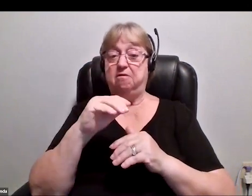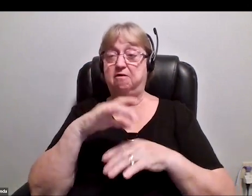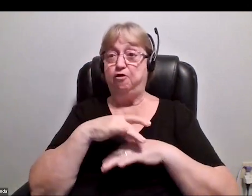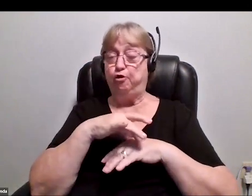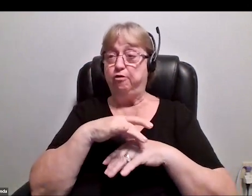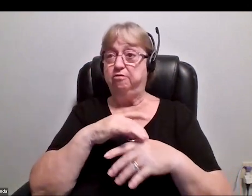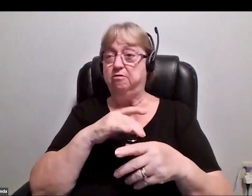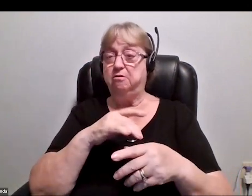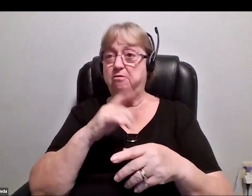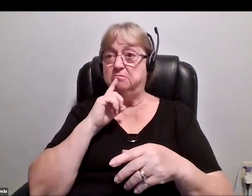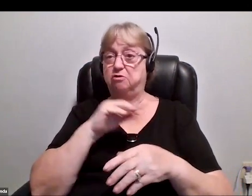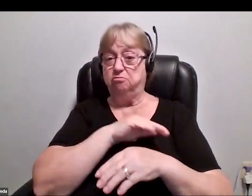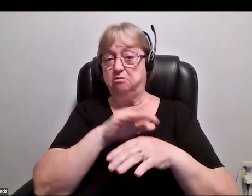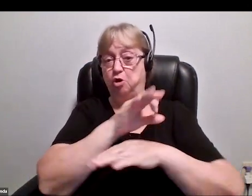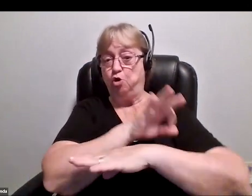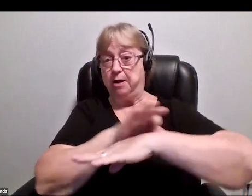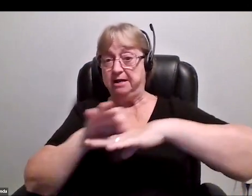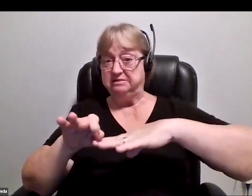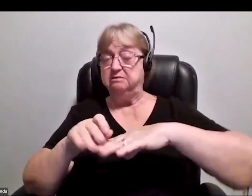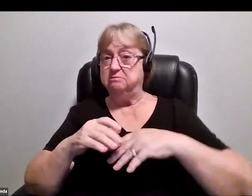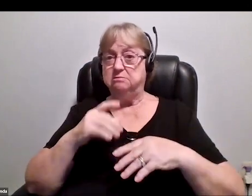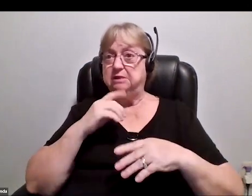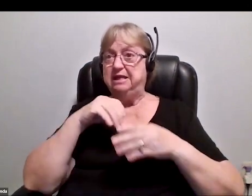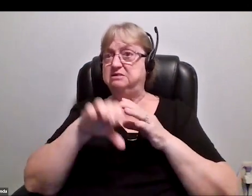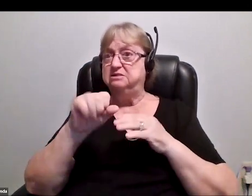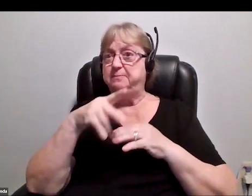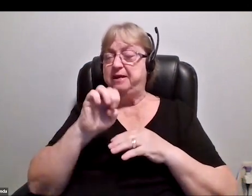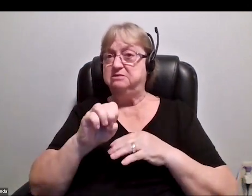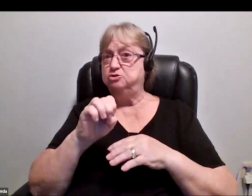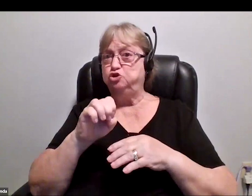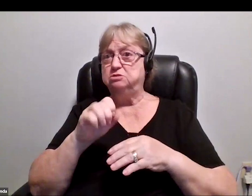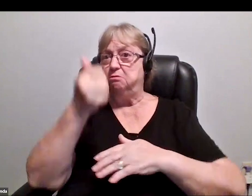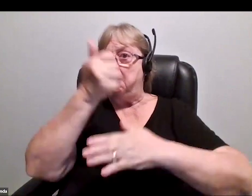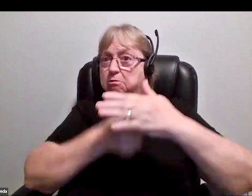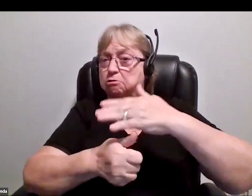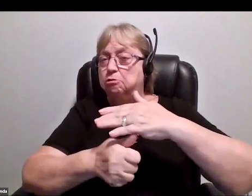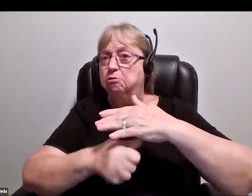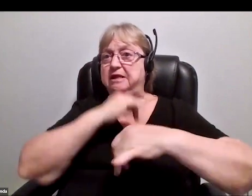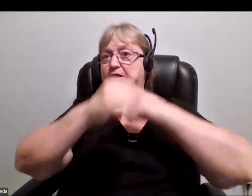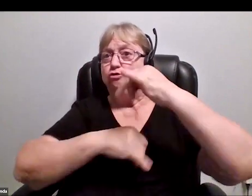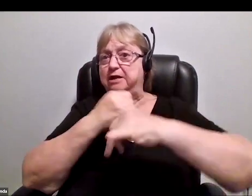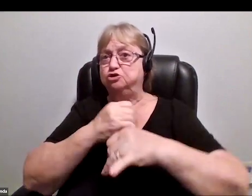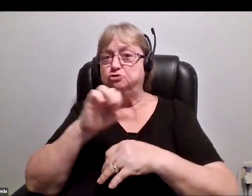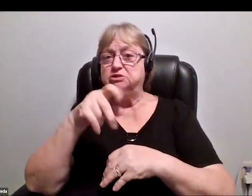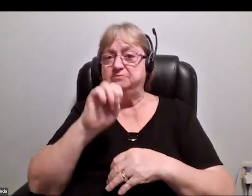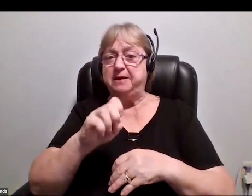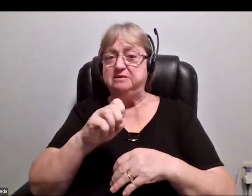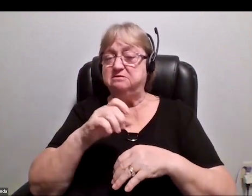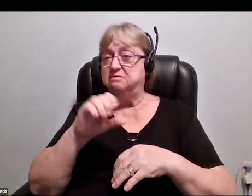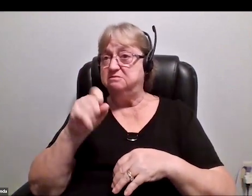the horizon, in space, just below the International Space Station. Then we got this photo. If you compare that